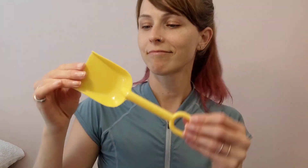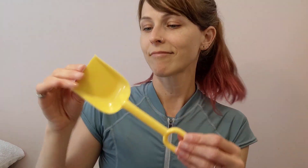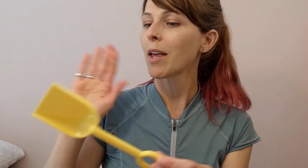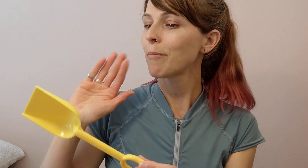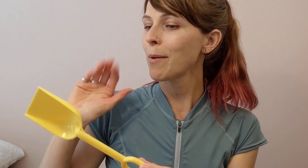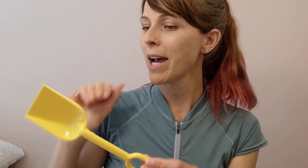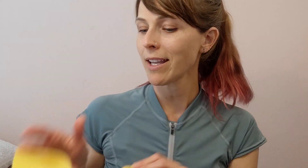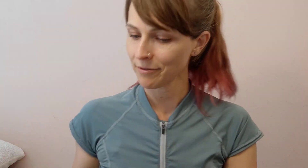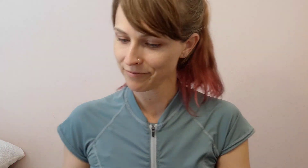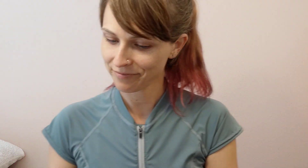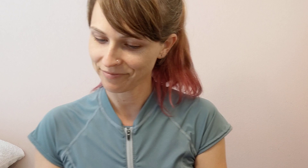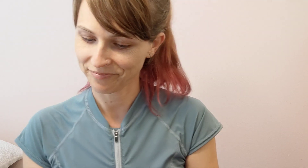Bye bye!